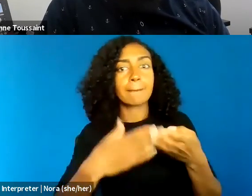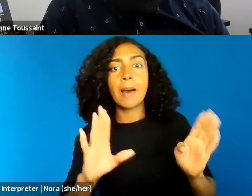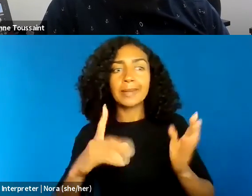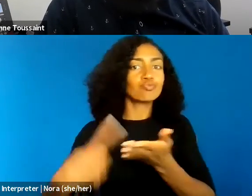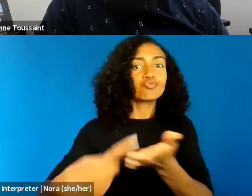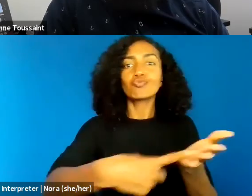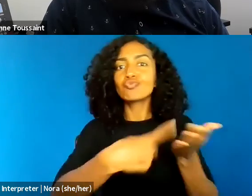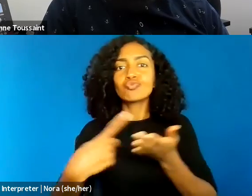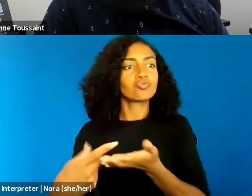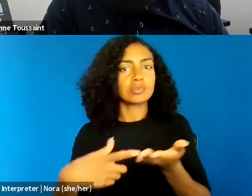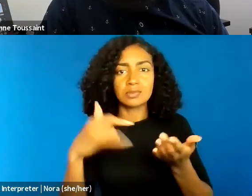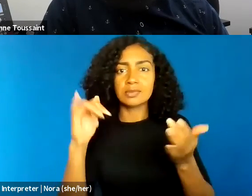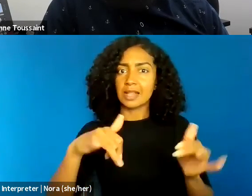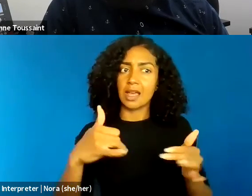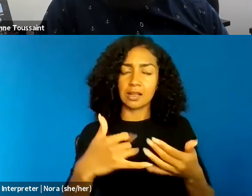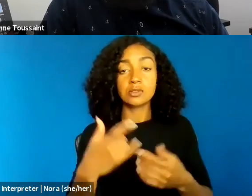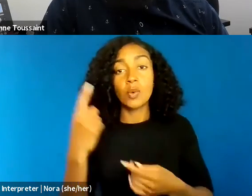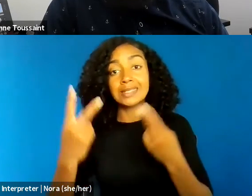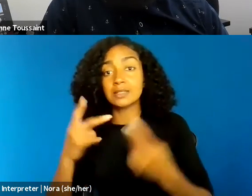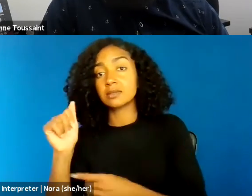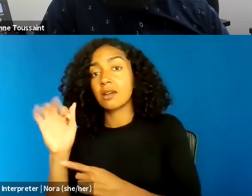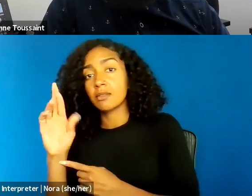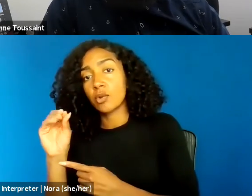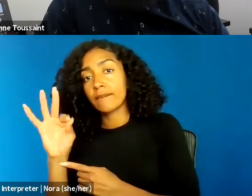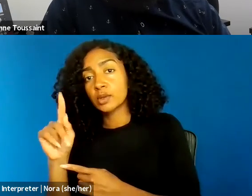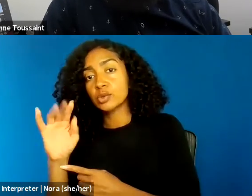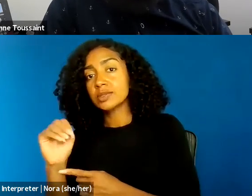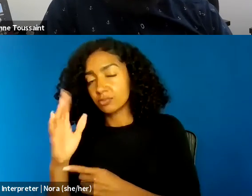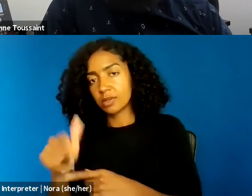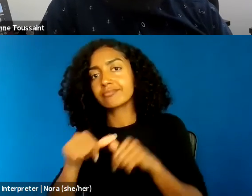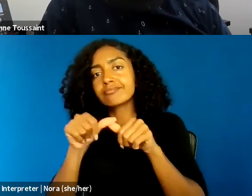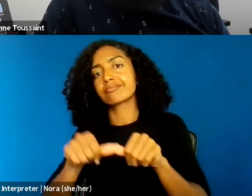And so I see Afrofuturism continuing to play an important role there.